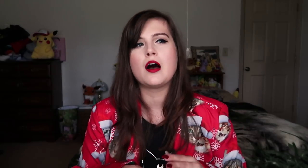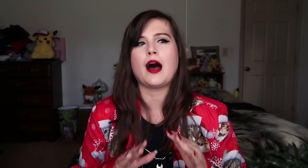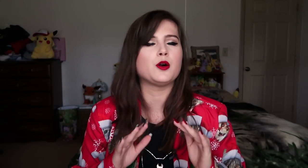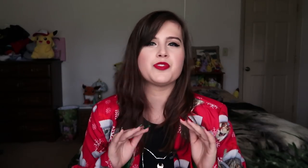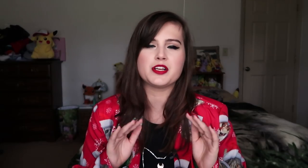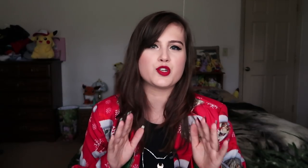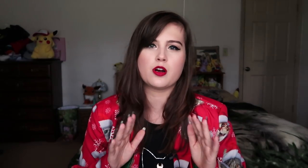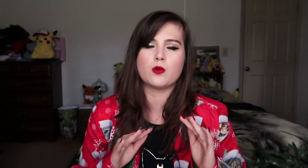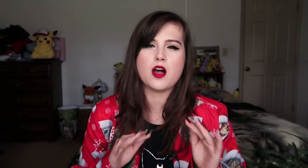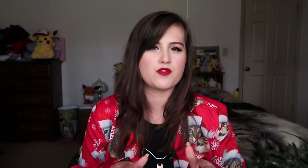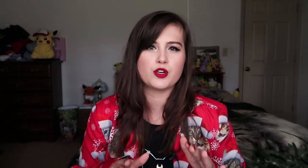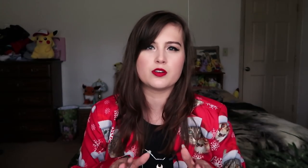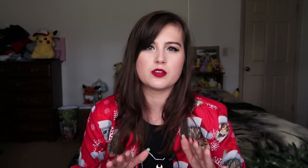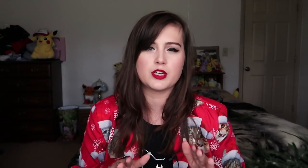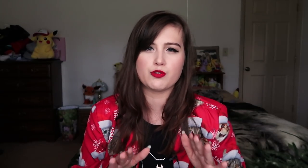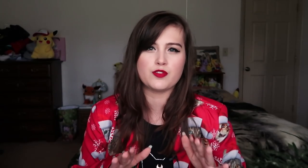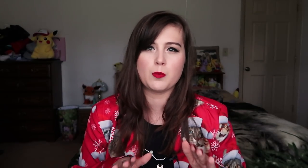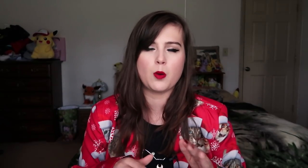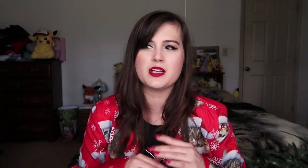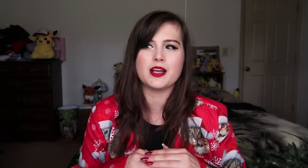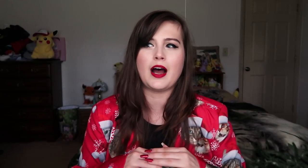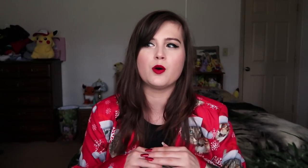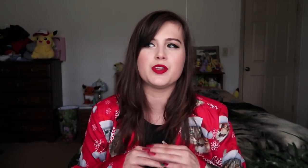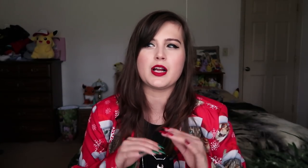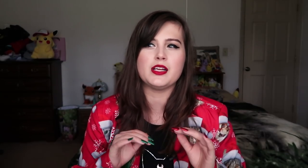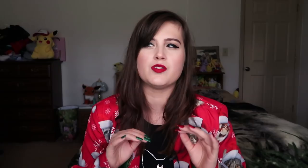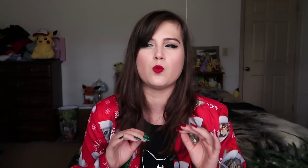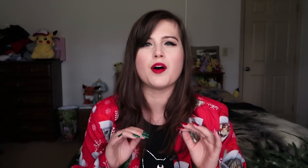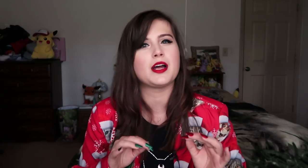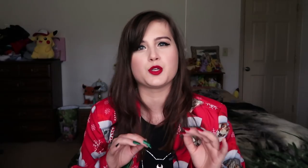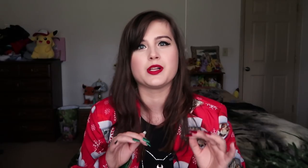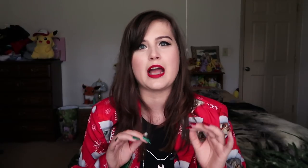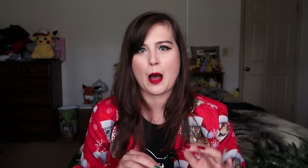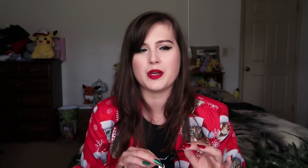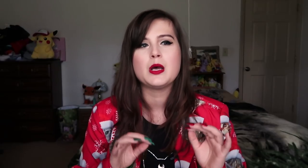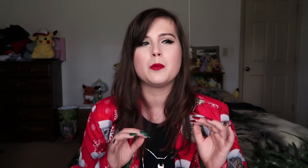I don't think Cheryl will ever get rid of her moments and I don't think I even want that to really happen